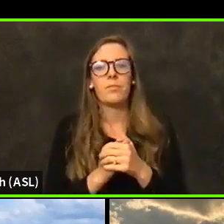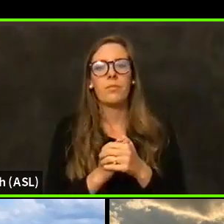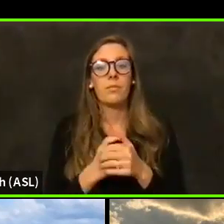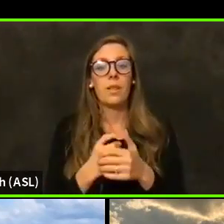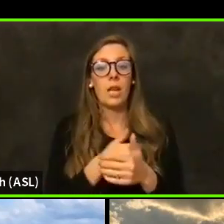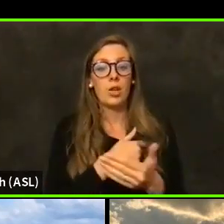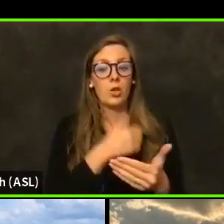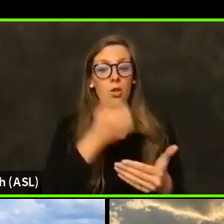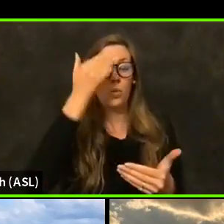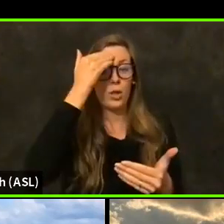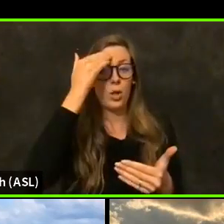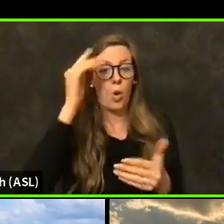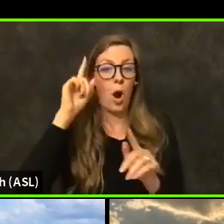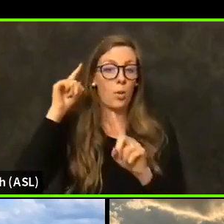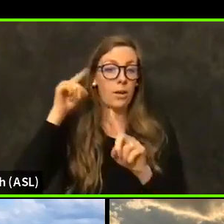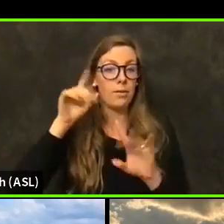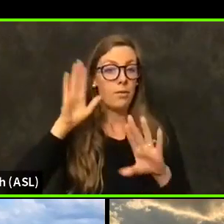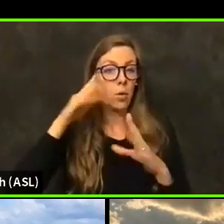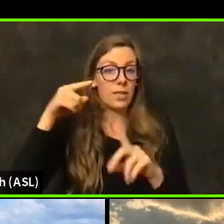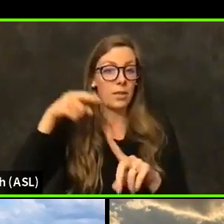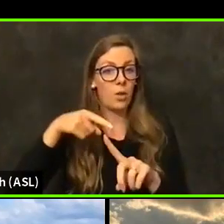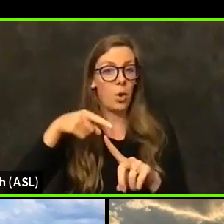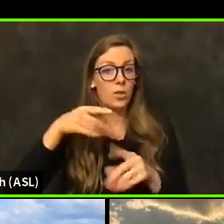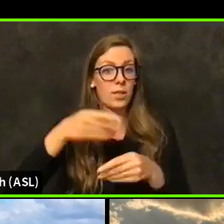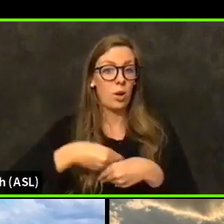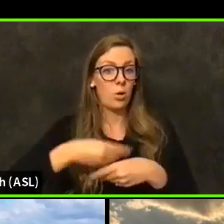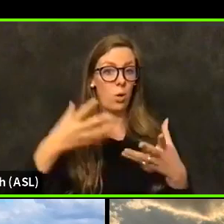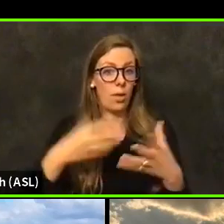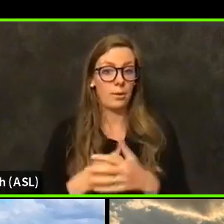Are we targeting those in our vaccination rollout?